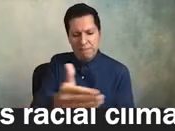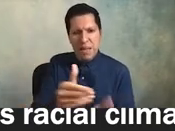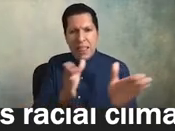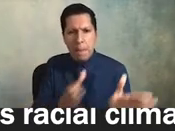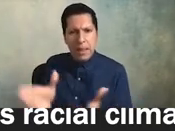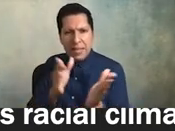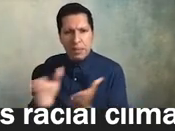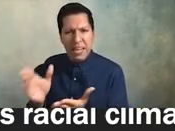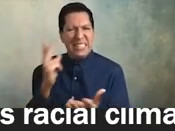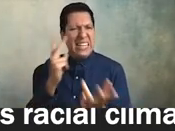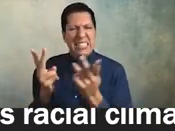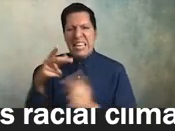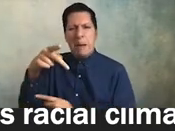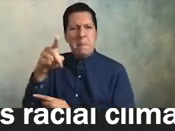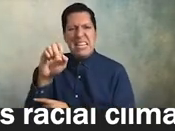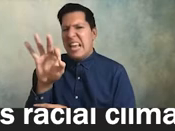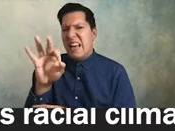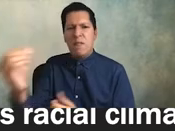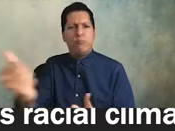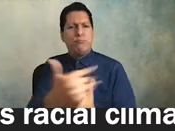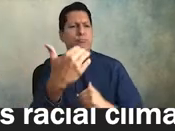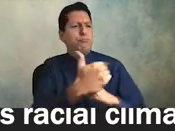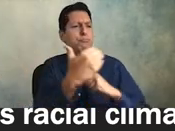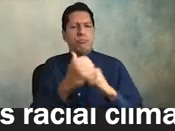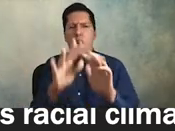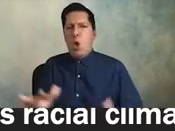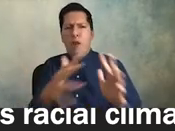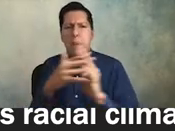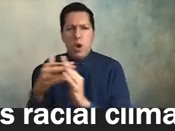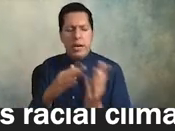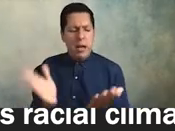institutions throughout california and around the country i will open the pdf